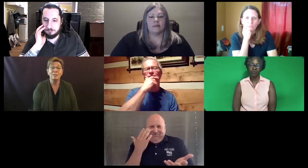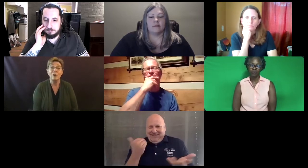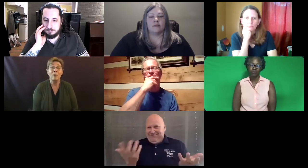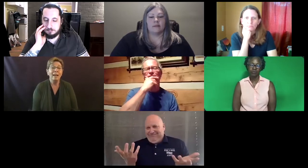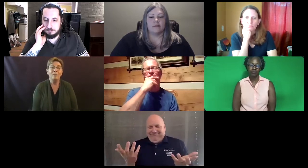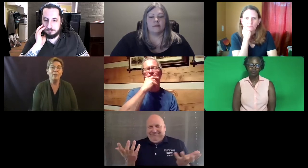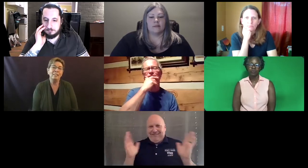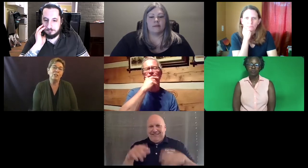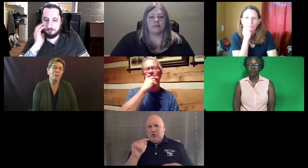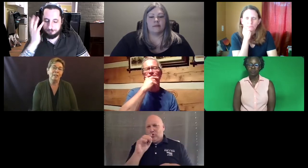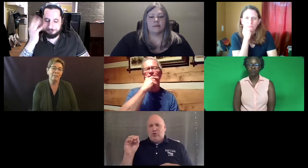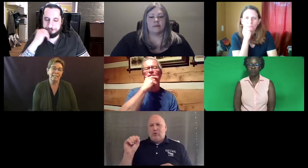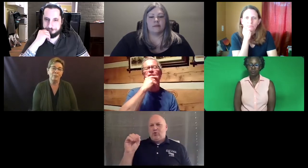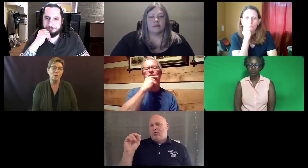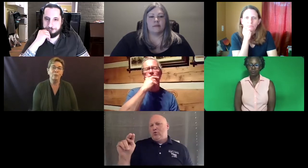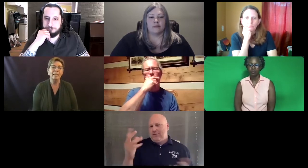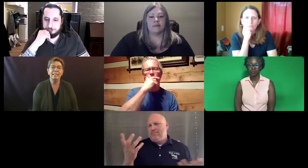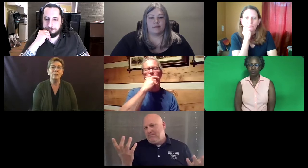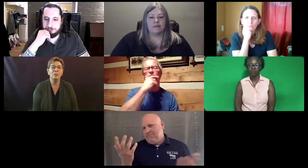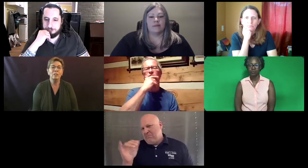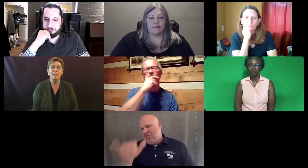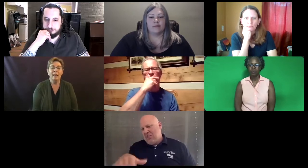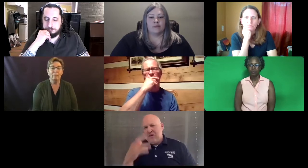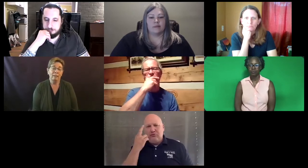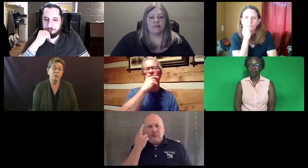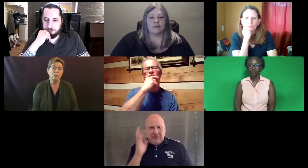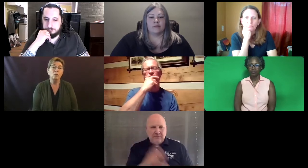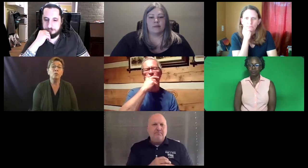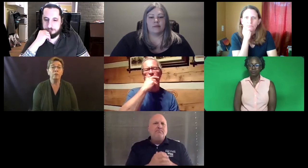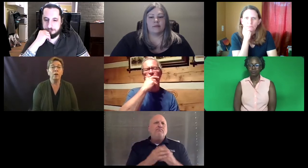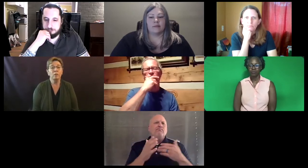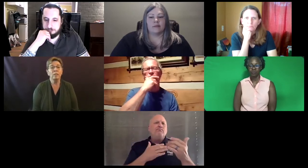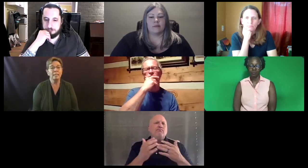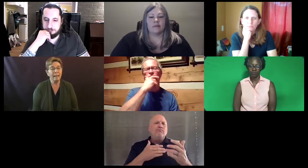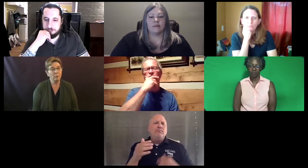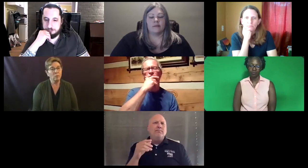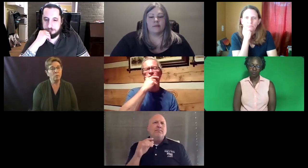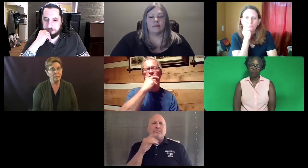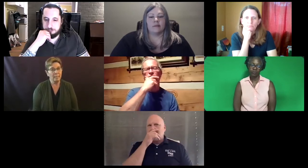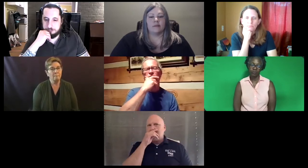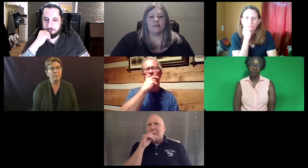So I didn't share any of that data with you, because it was certainly too soon for our new test and that was the reason.